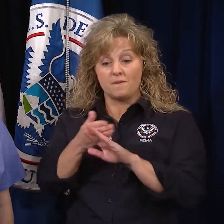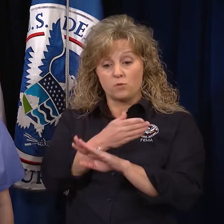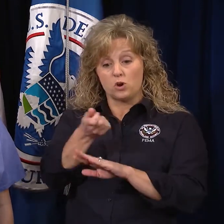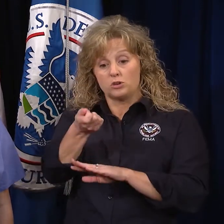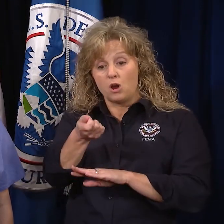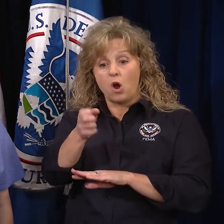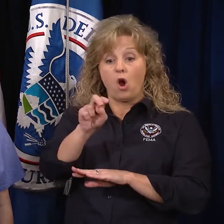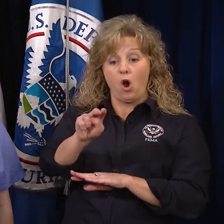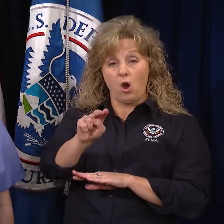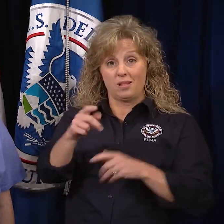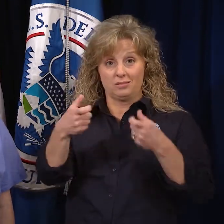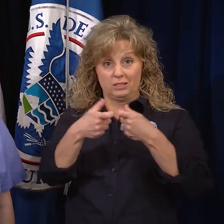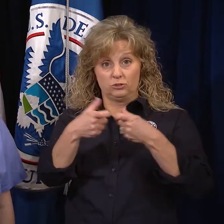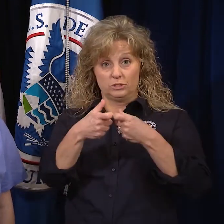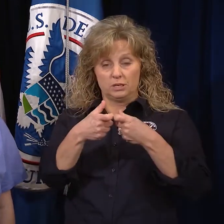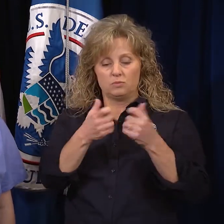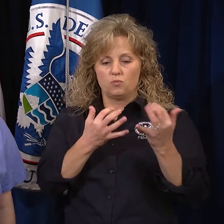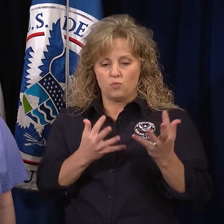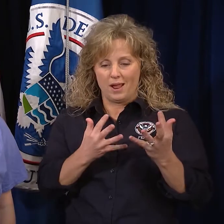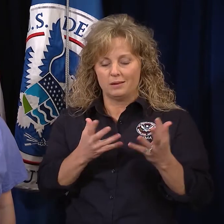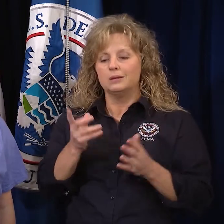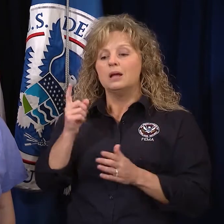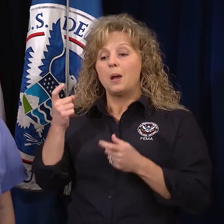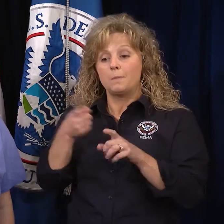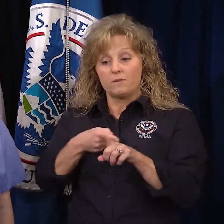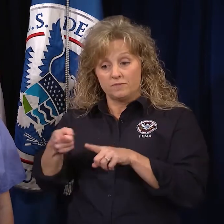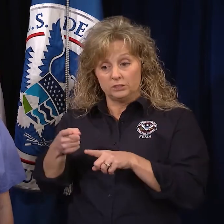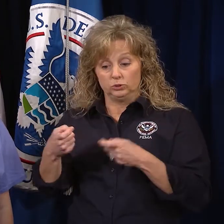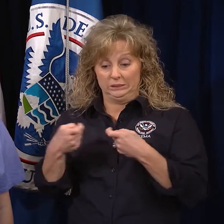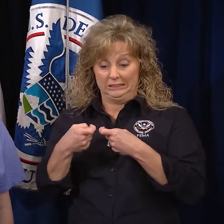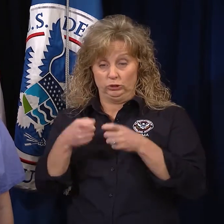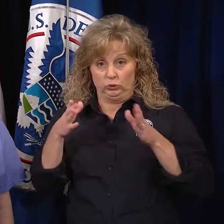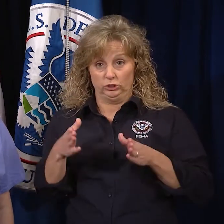have a professional electrician inspect your home